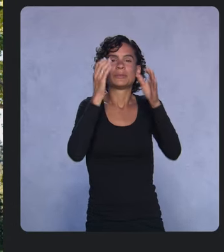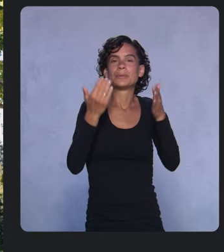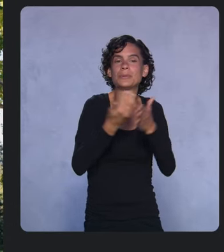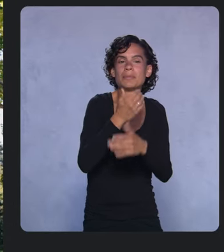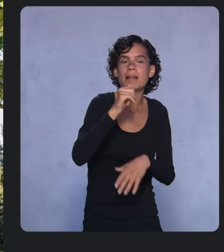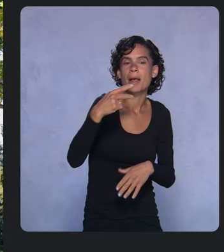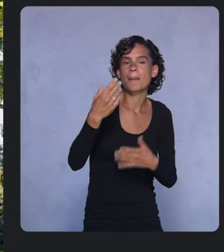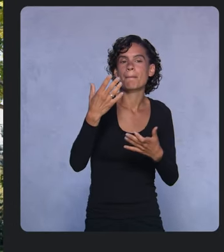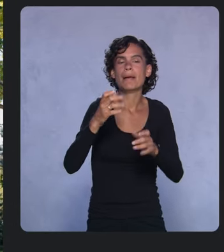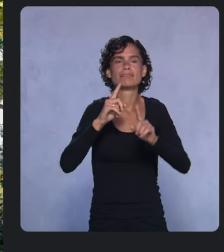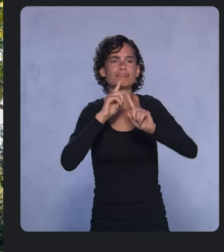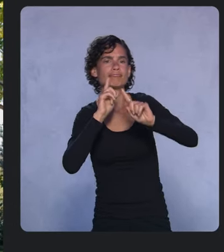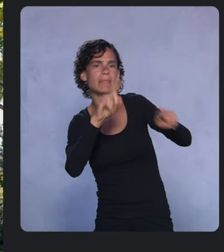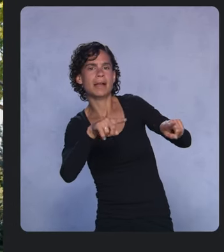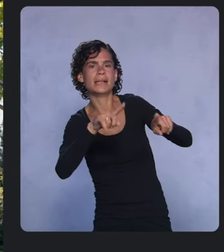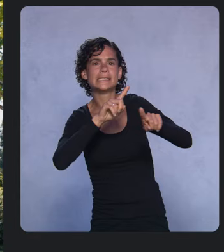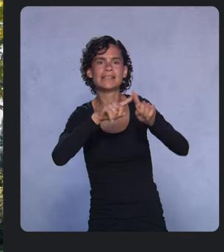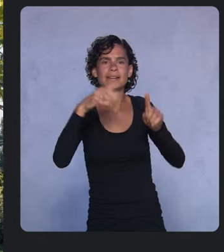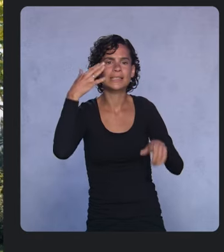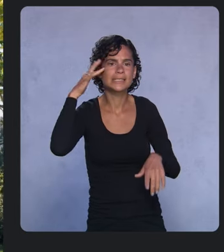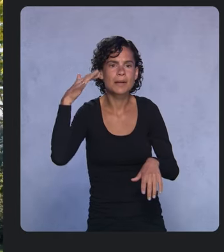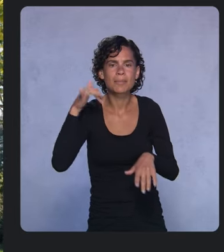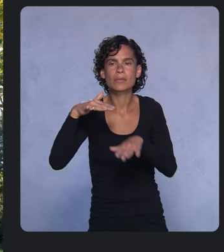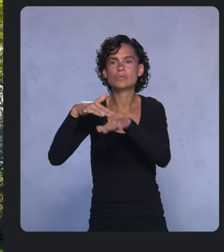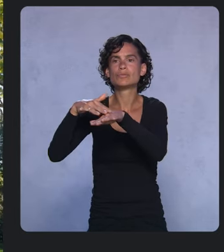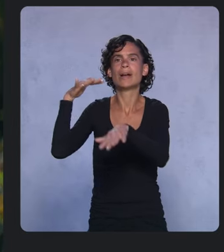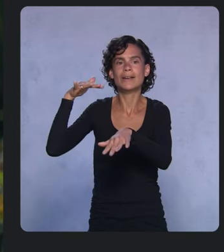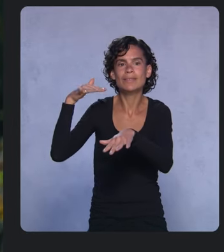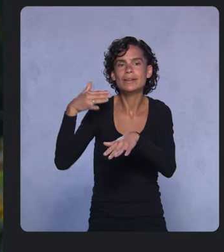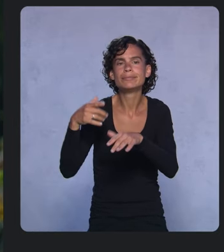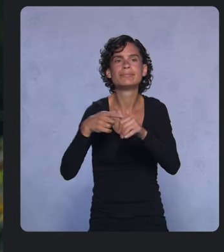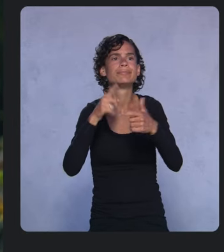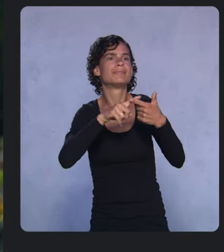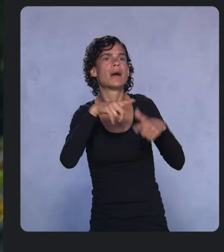like traffic or birdsongs or music. How would you build this app?